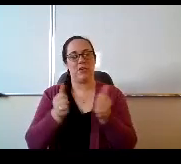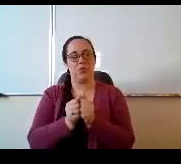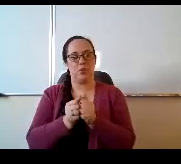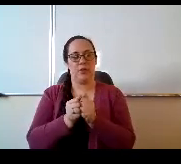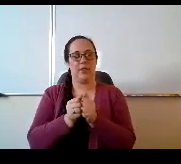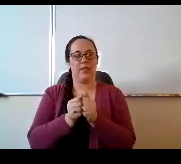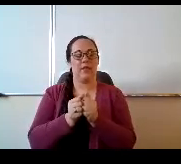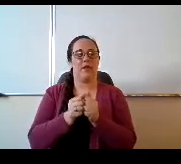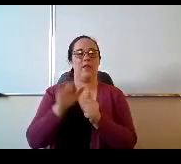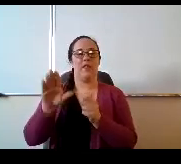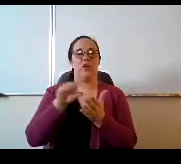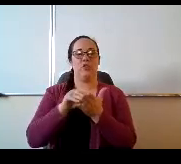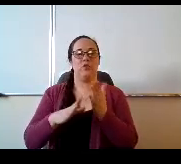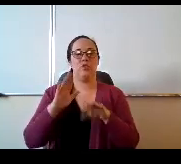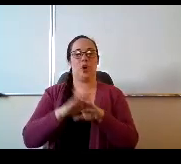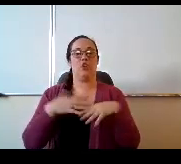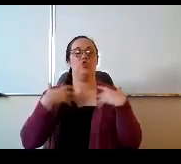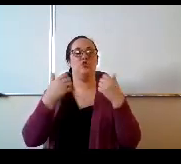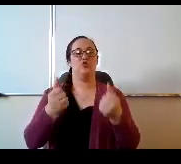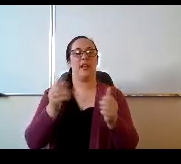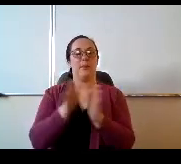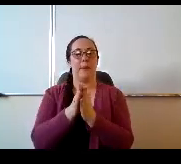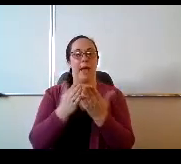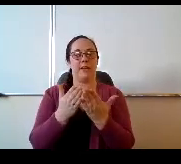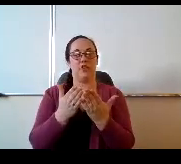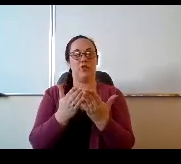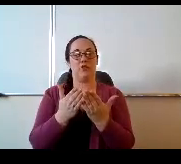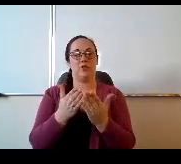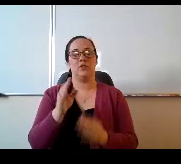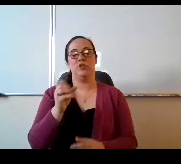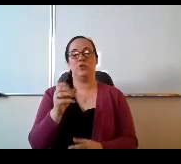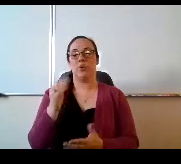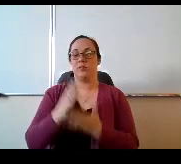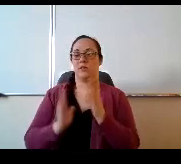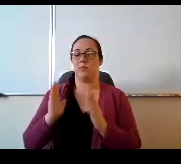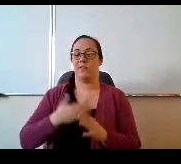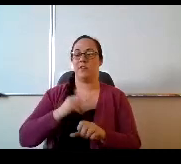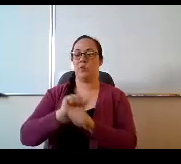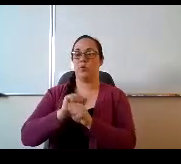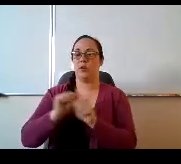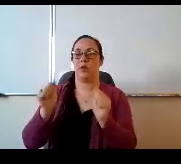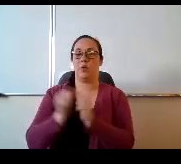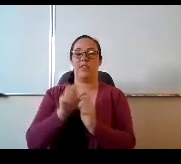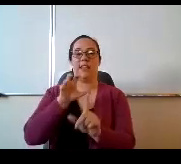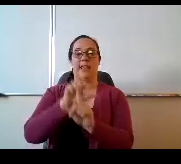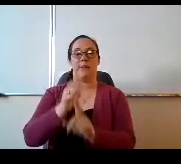Some of us are doing some some work with our capturing kids hearts programs that that bring those social